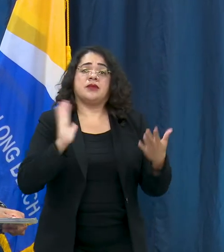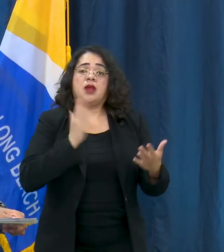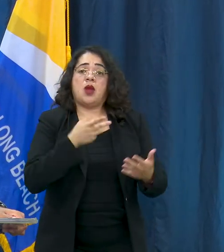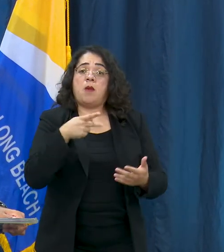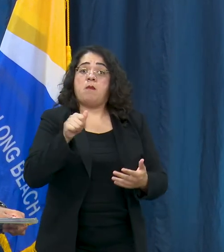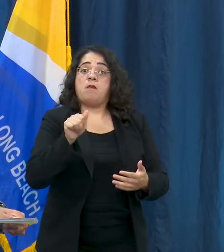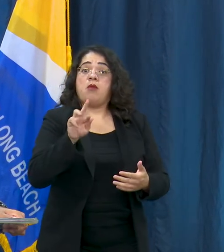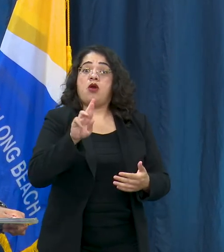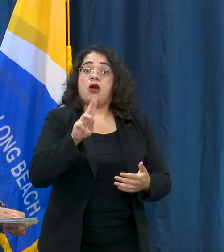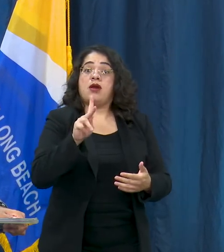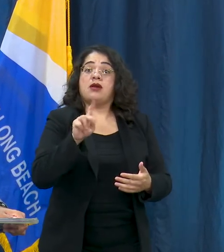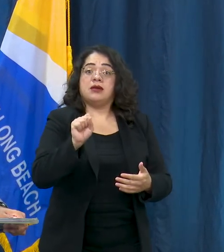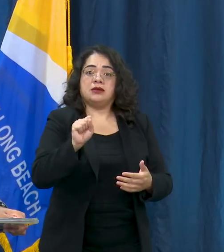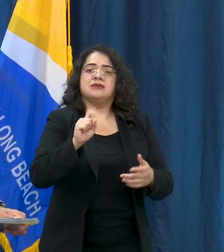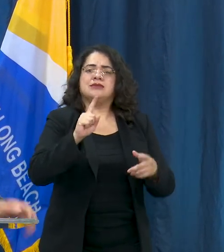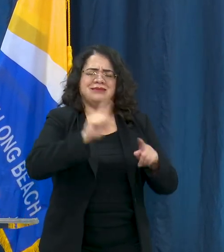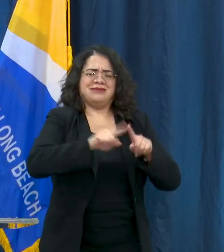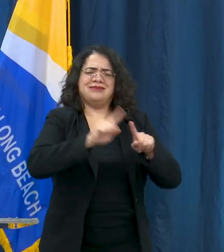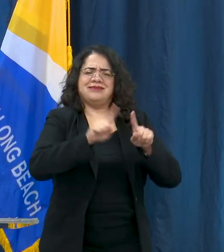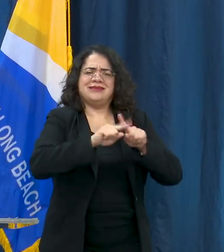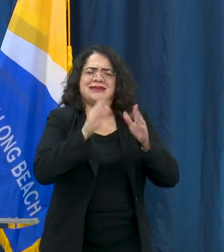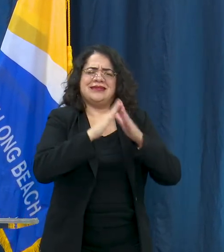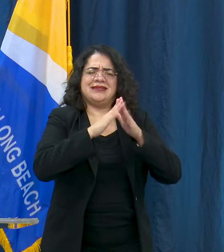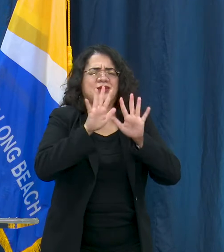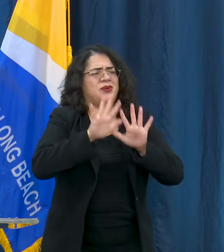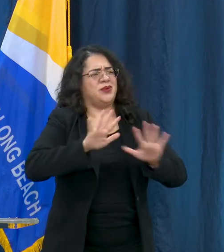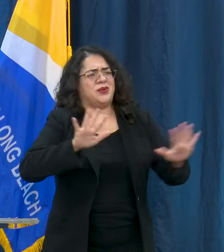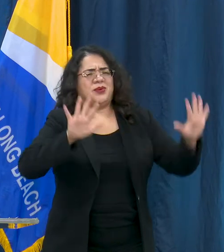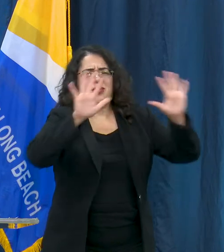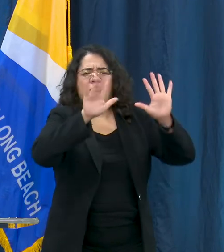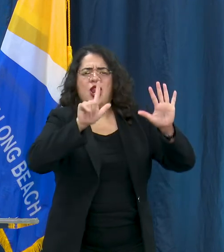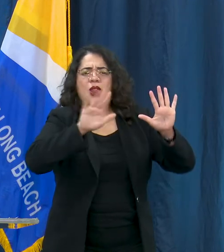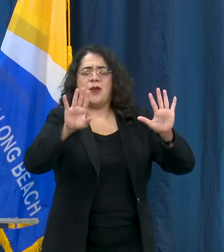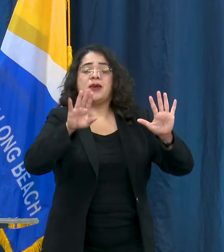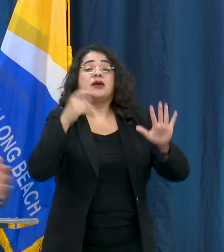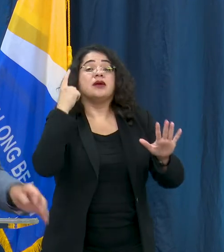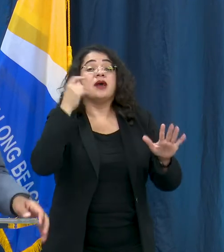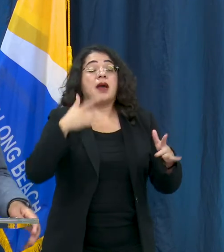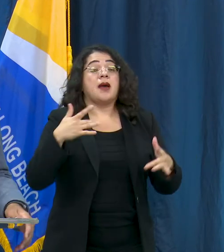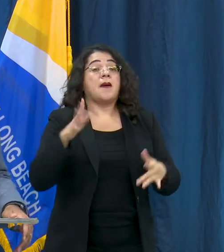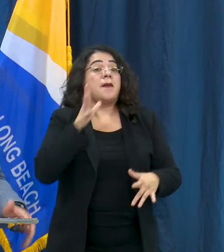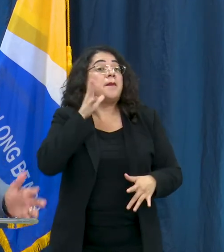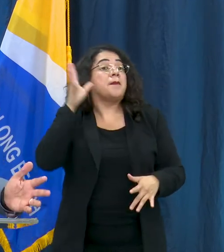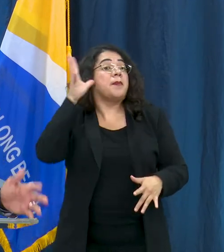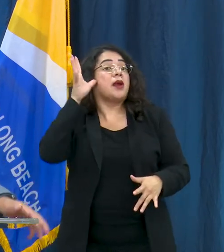for these day camps. These types of camps typically for a parent could cost over a $100 - $125